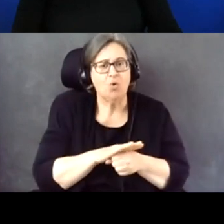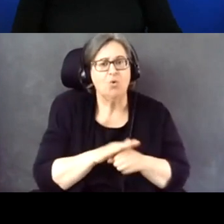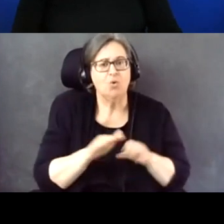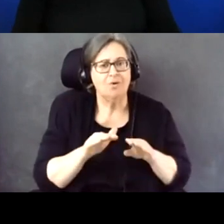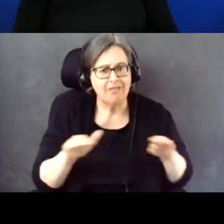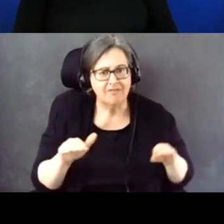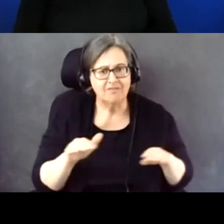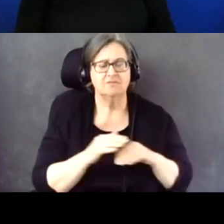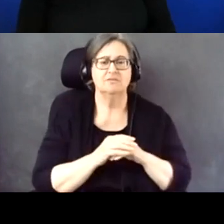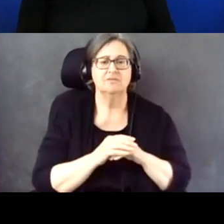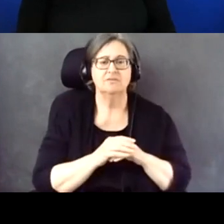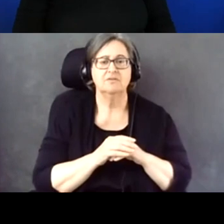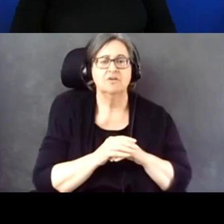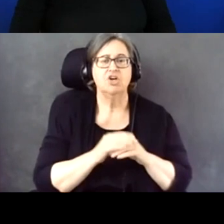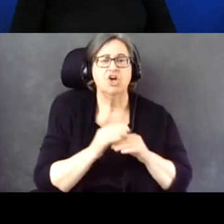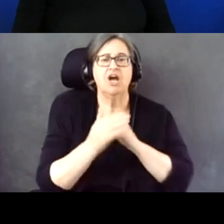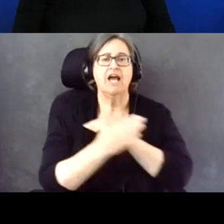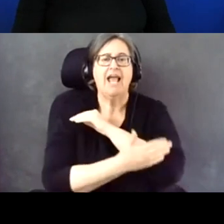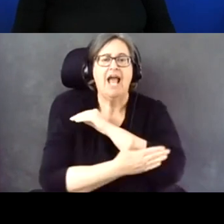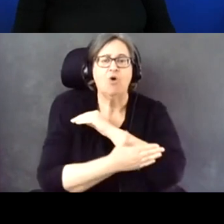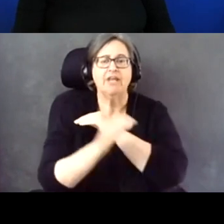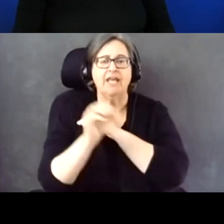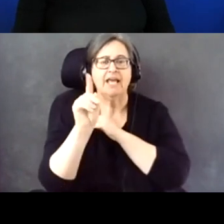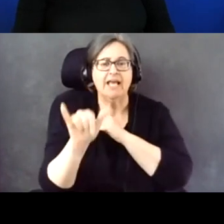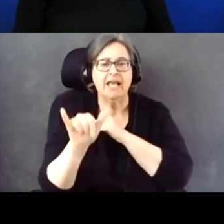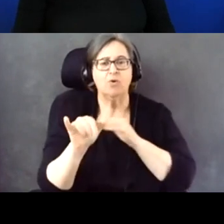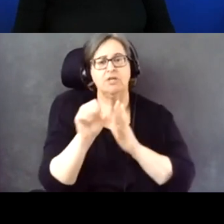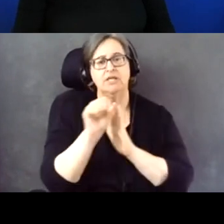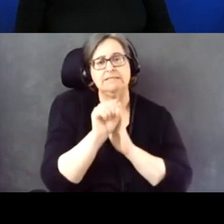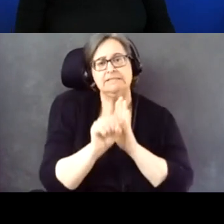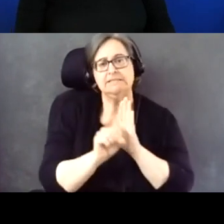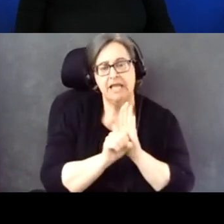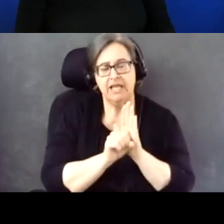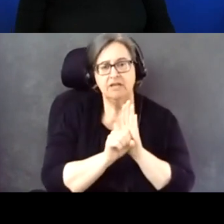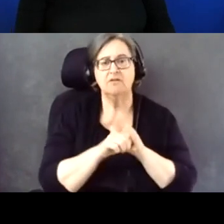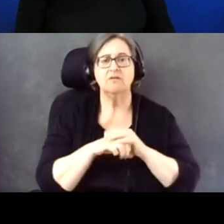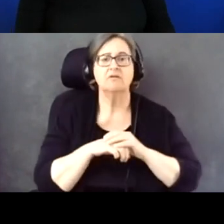So your county and state.